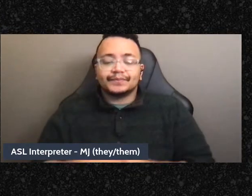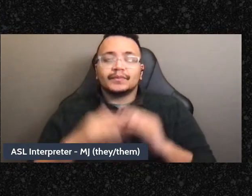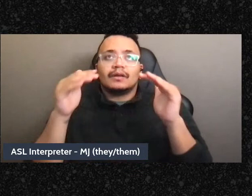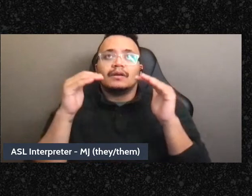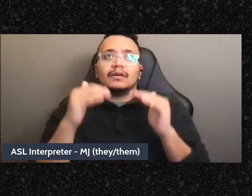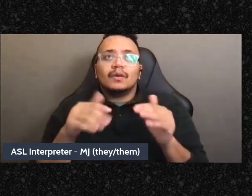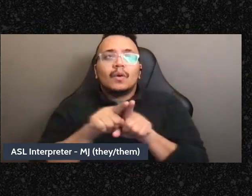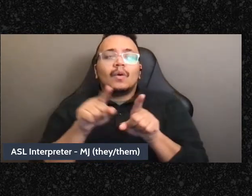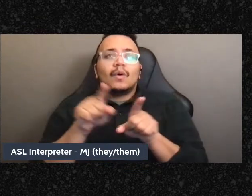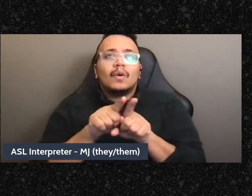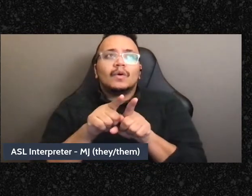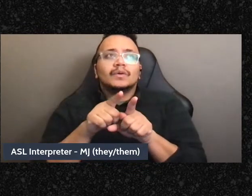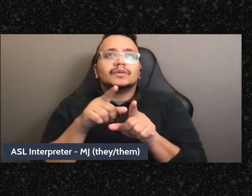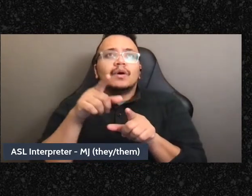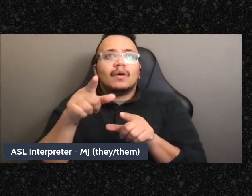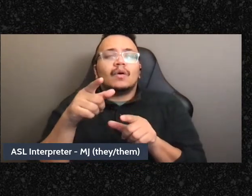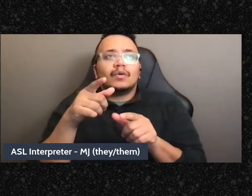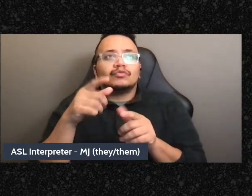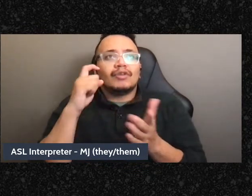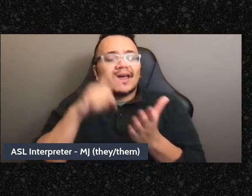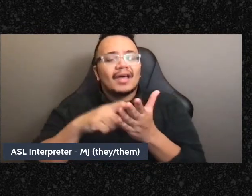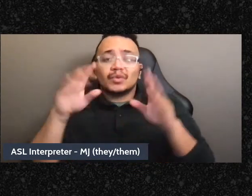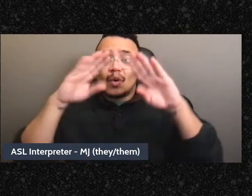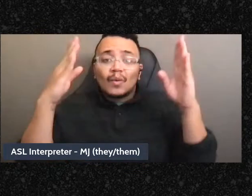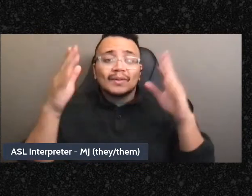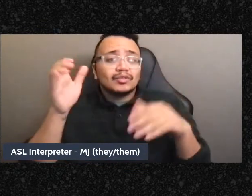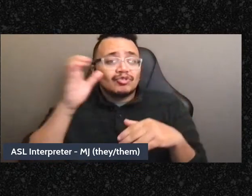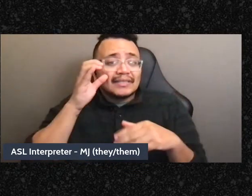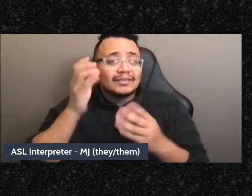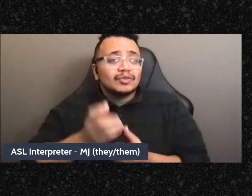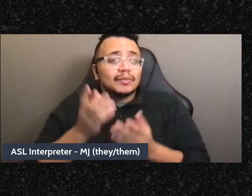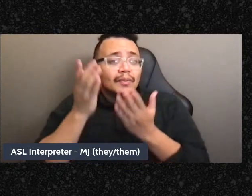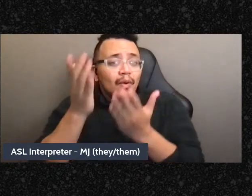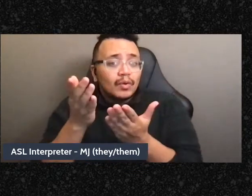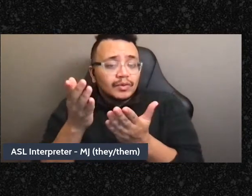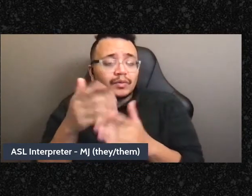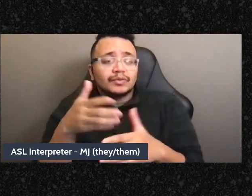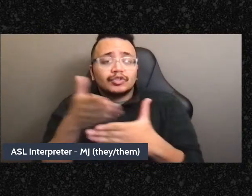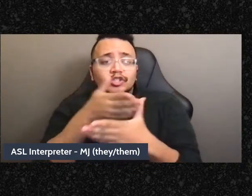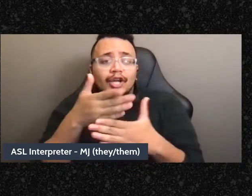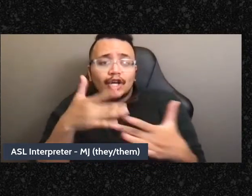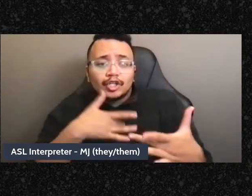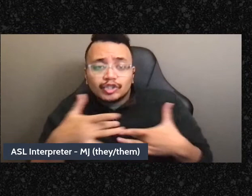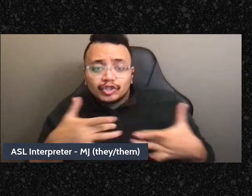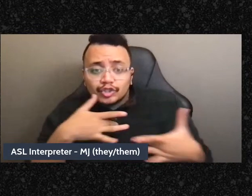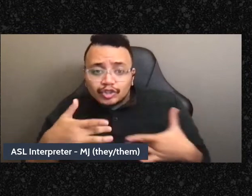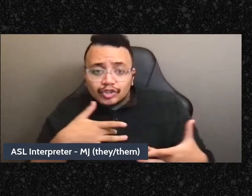bring proposals to the group and that we ask for concerns like that. We acknowledge what consensus